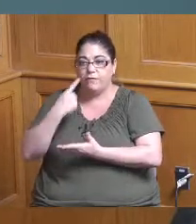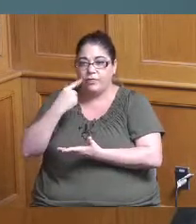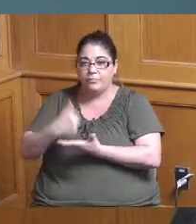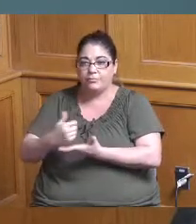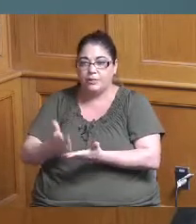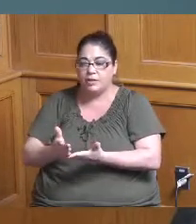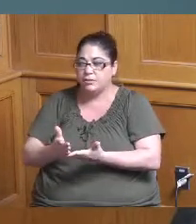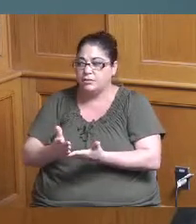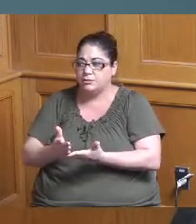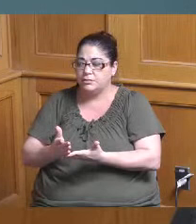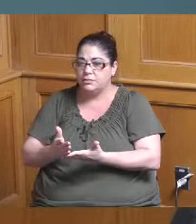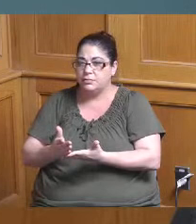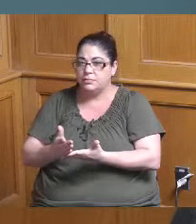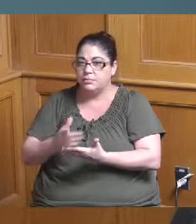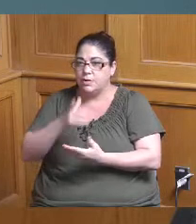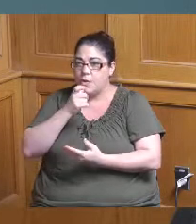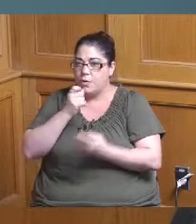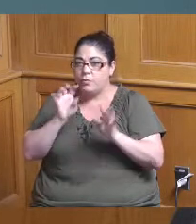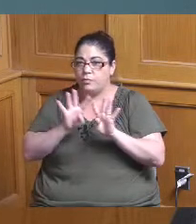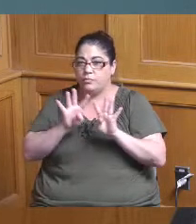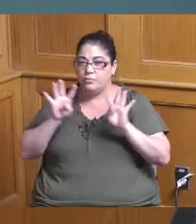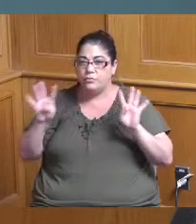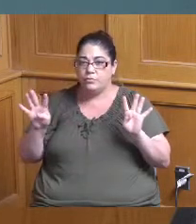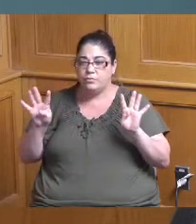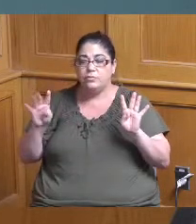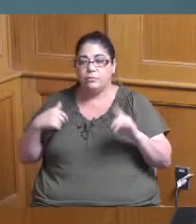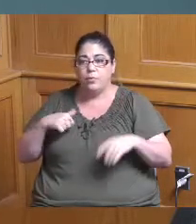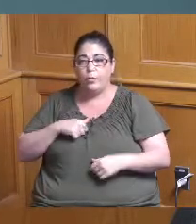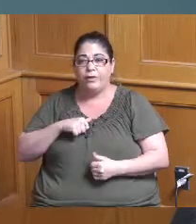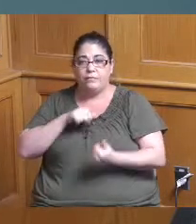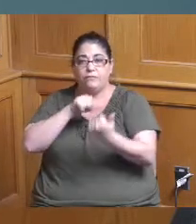who are you coming in front of we come before the Board to approve the budget